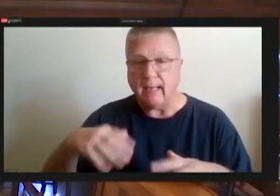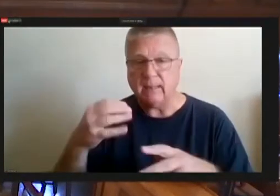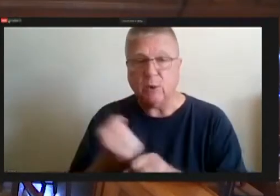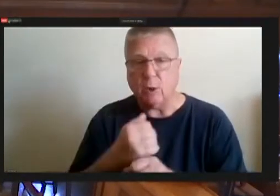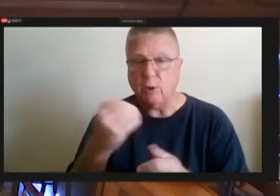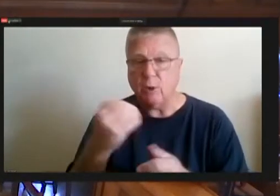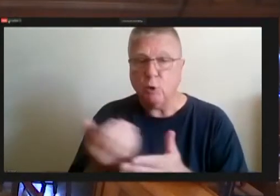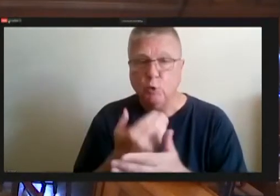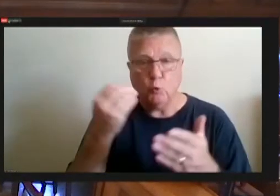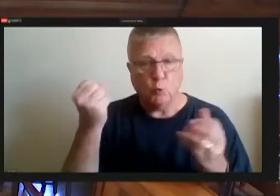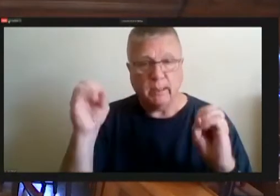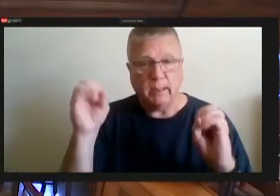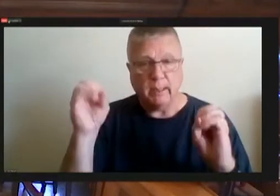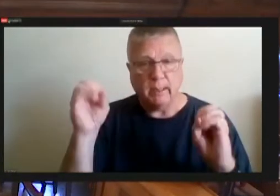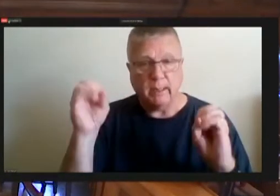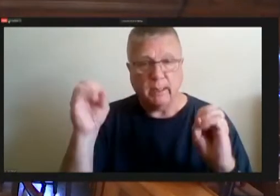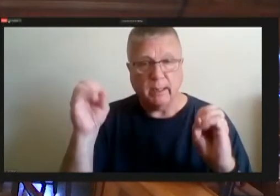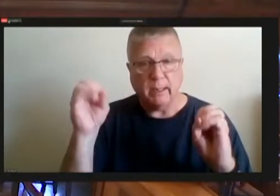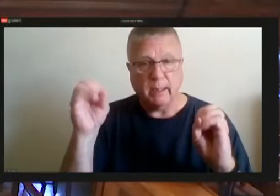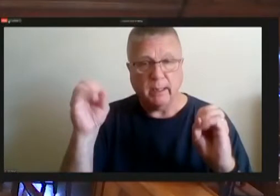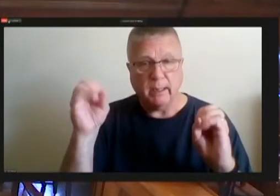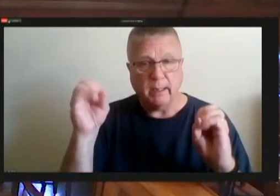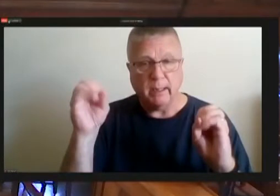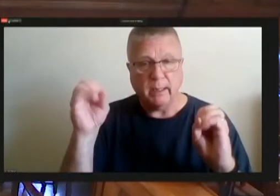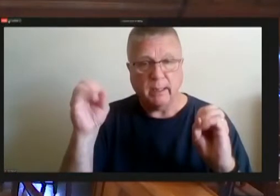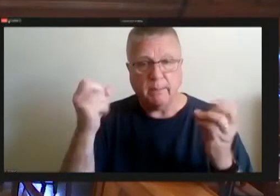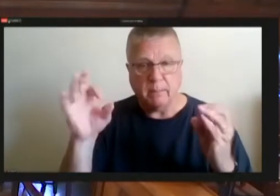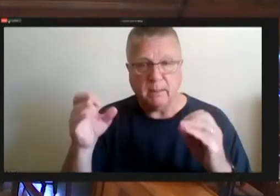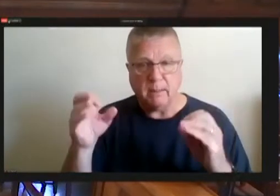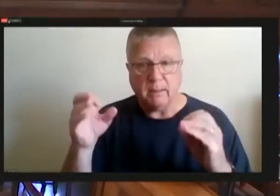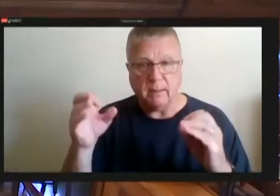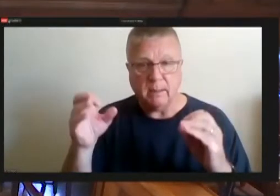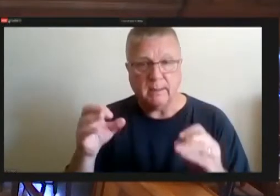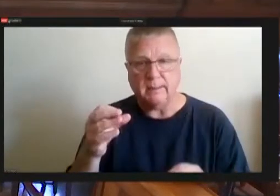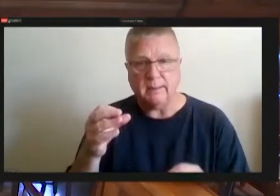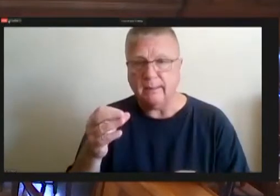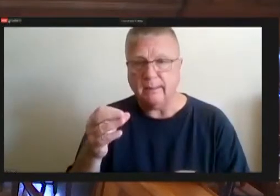And I believe the last two budgets. So this is a way to keep moving forward.